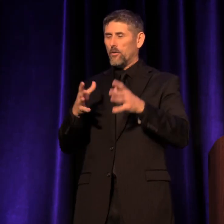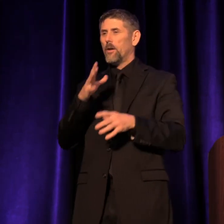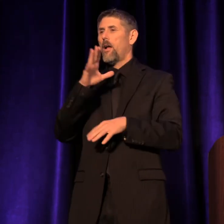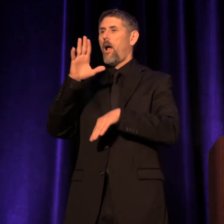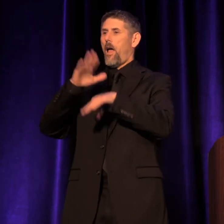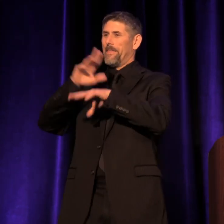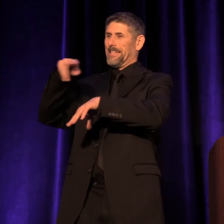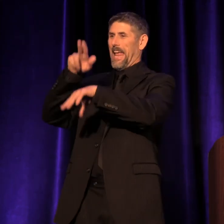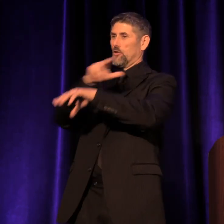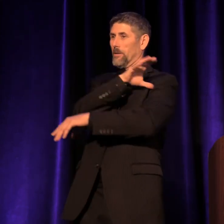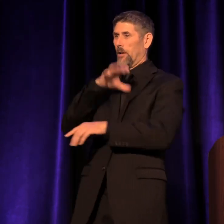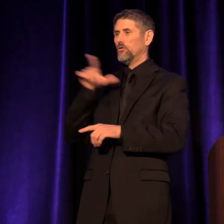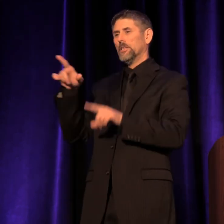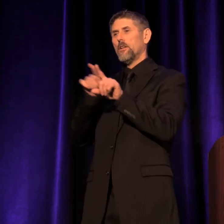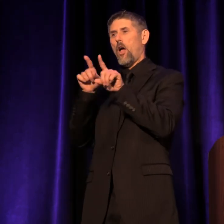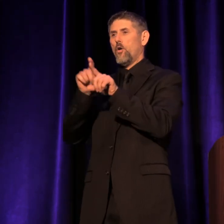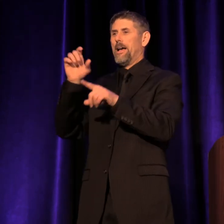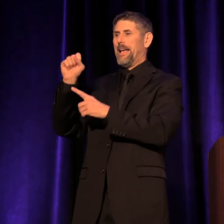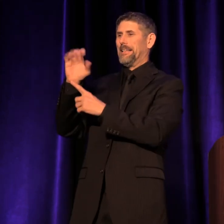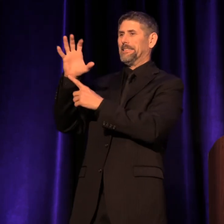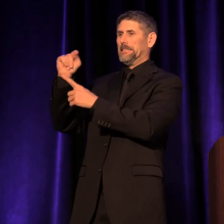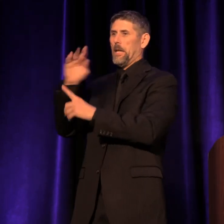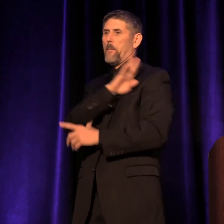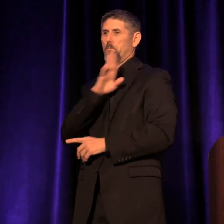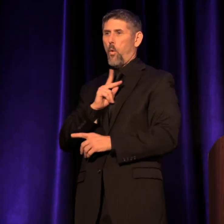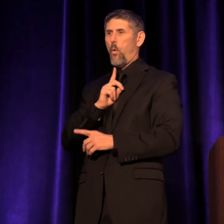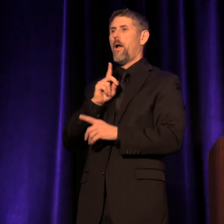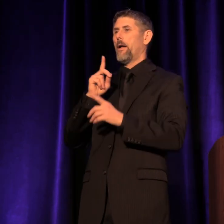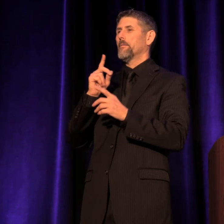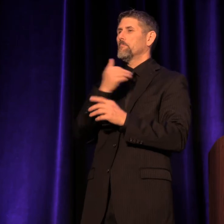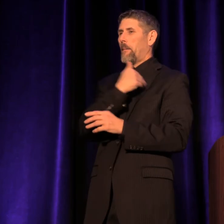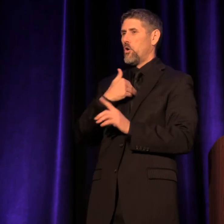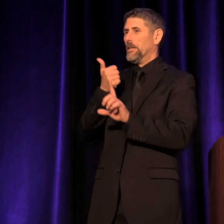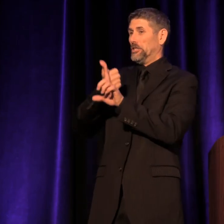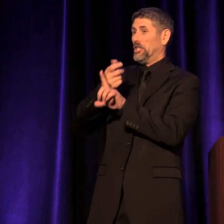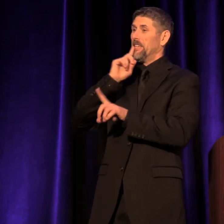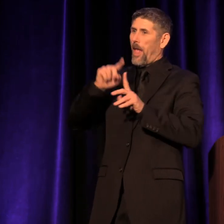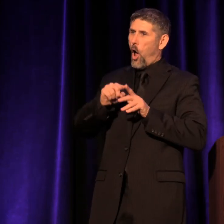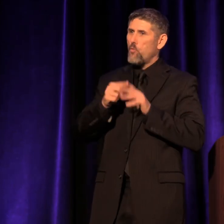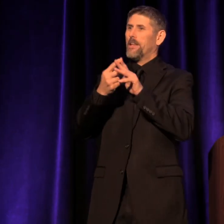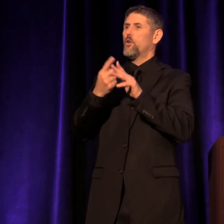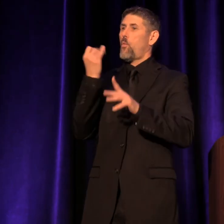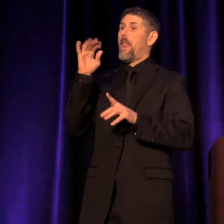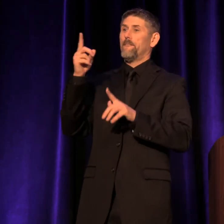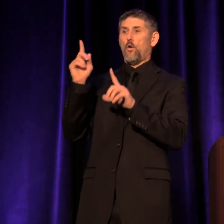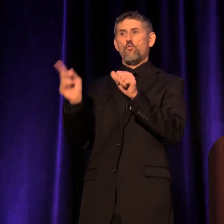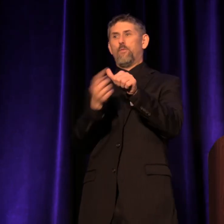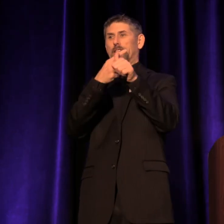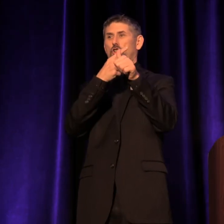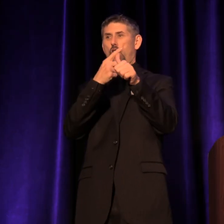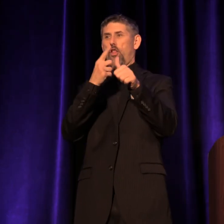She's also an SCT Board member but she was one of the original trustees in America